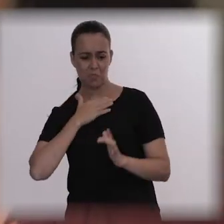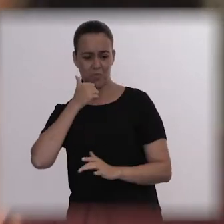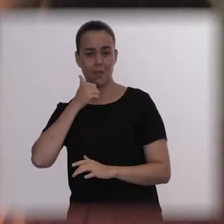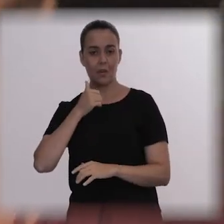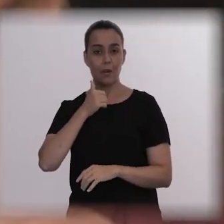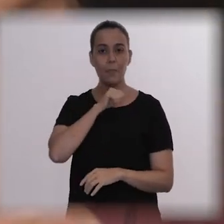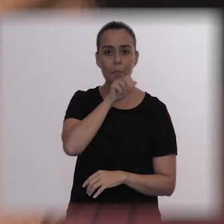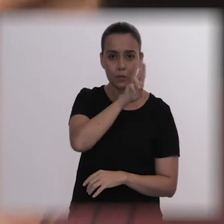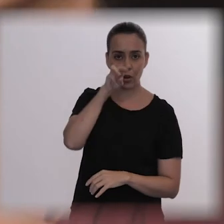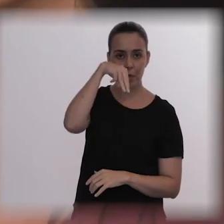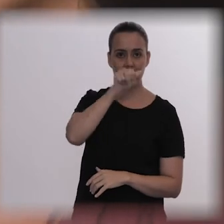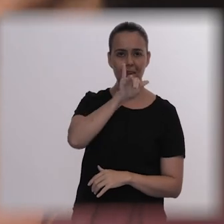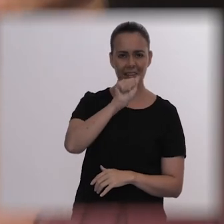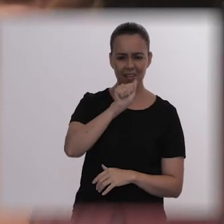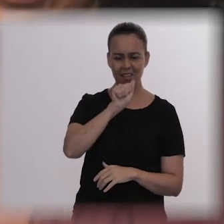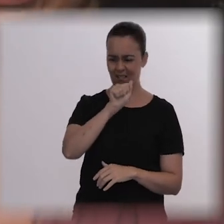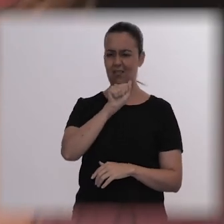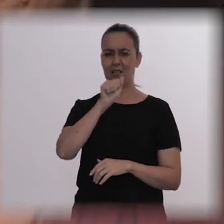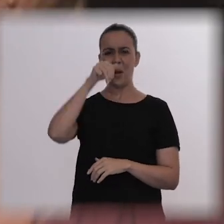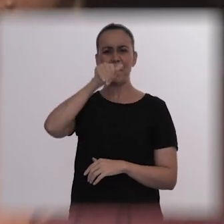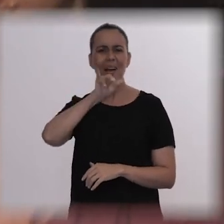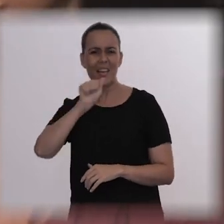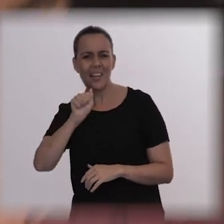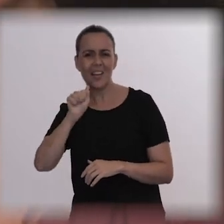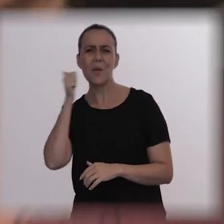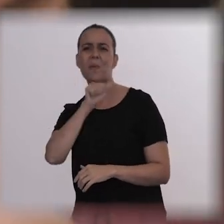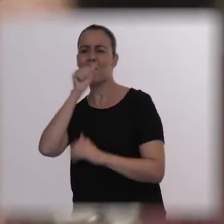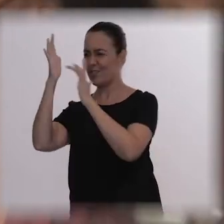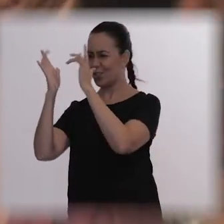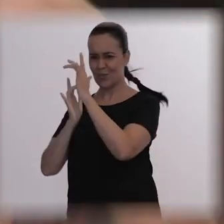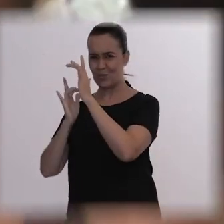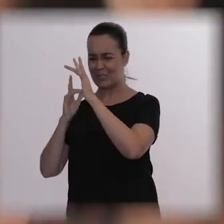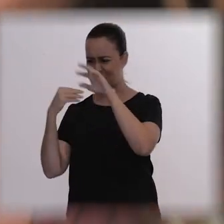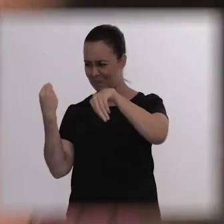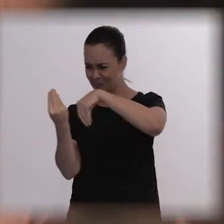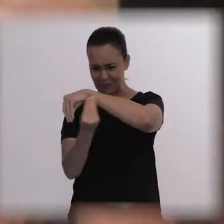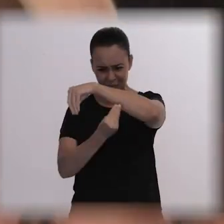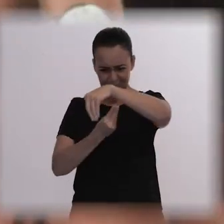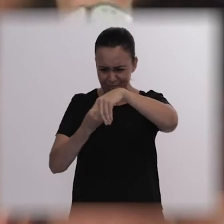then he started mixing everything, blabbering nonsense.